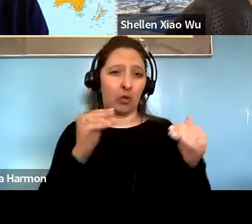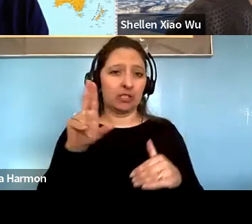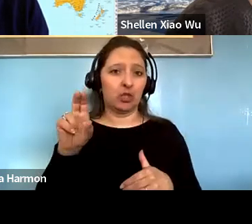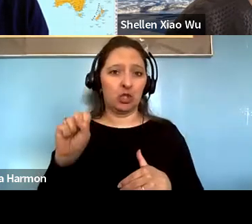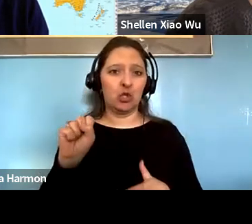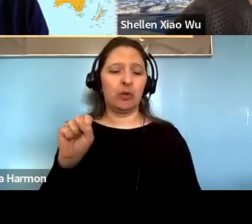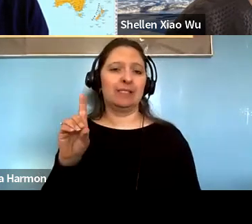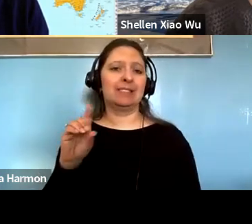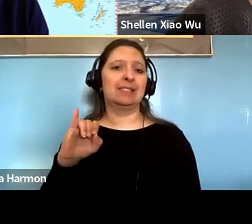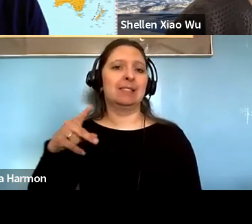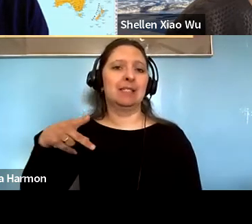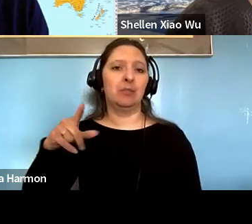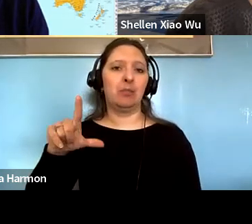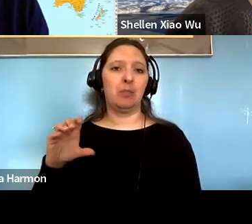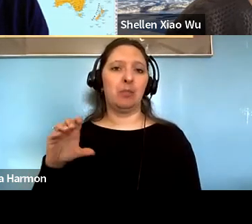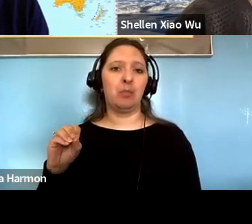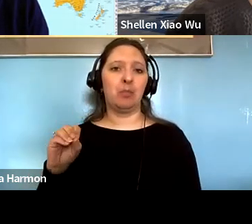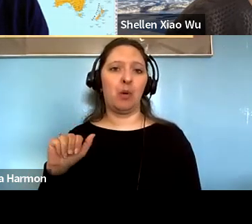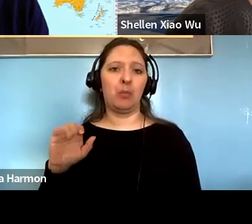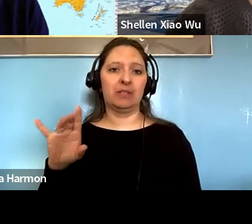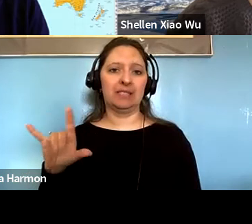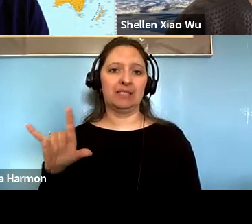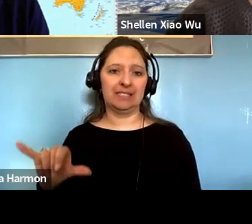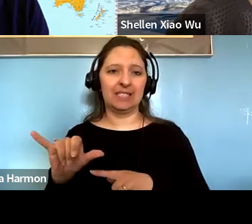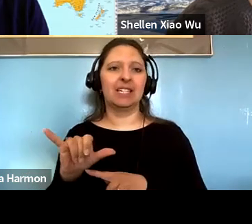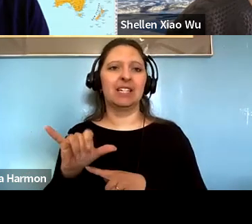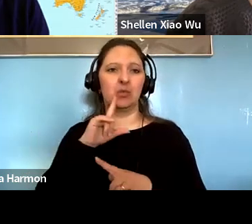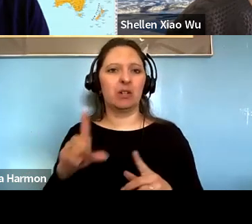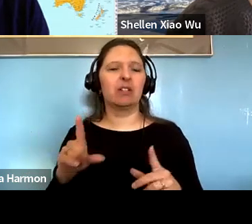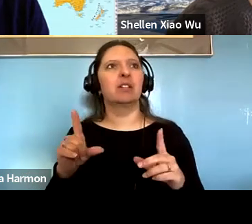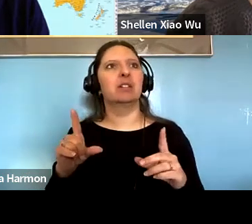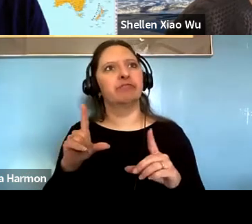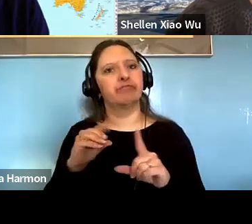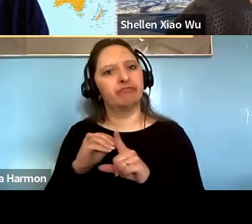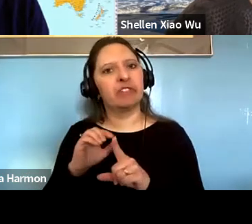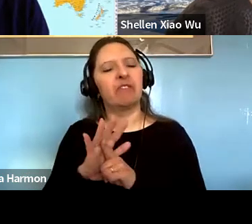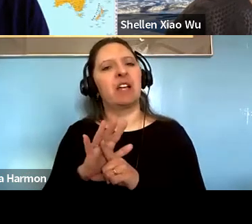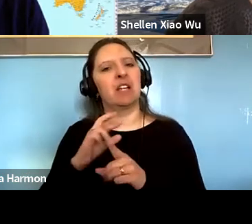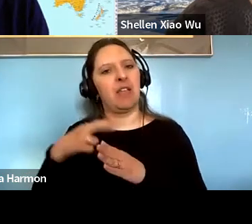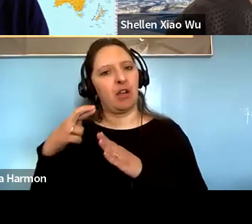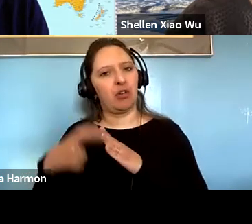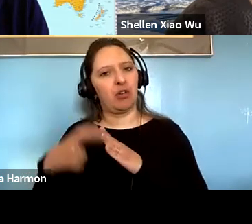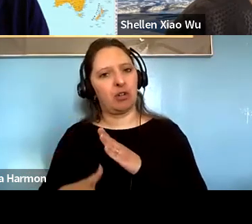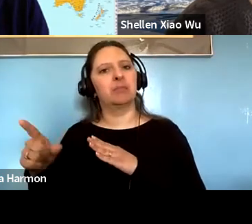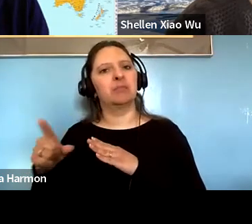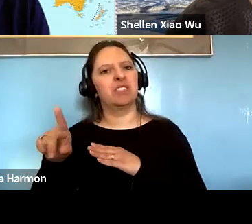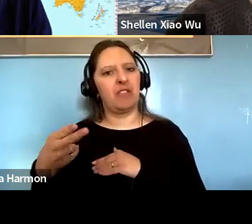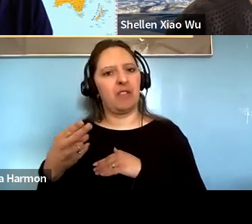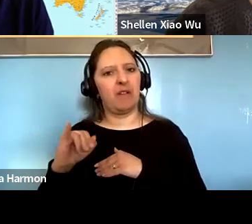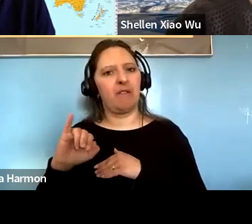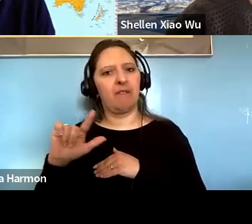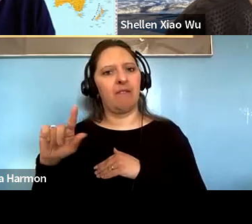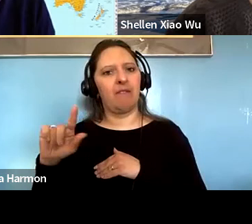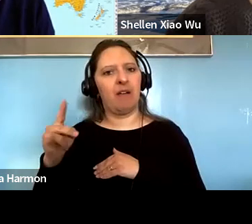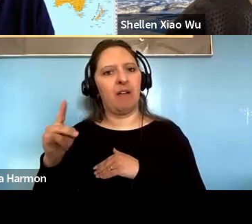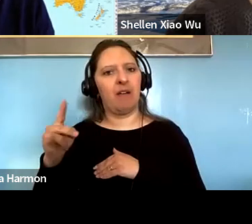Salvador Santino Regilme: Just amplified you know these emerging democratization outcomes in 1990 stale and in the Philippines, but I was really much more interested on.